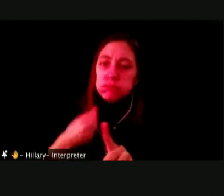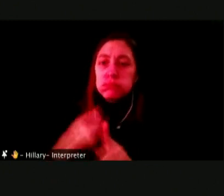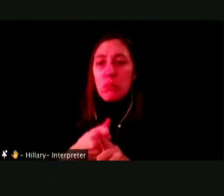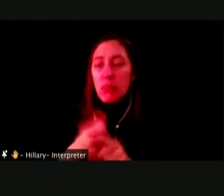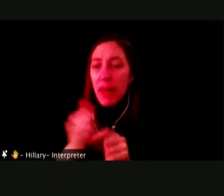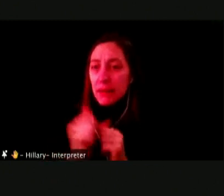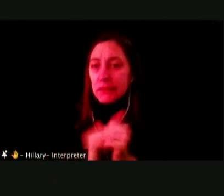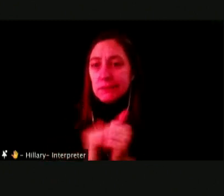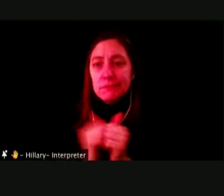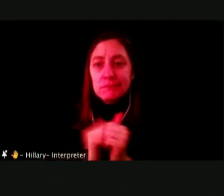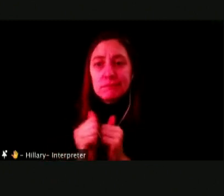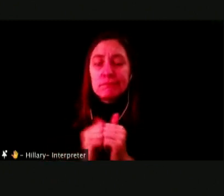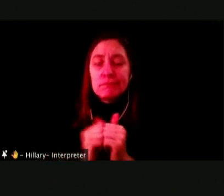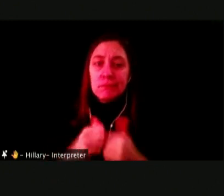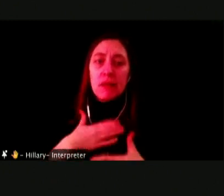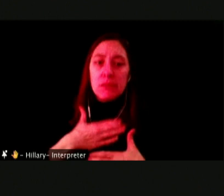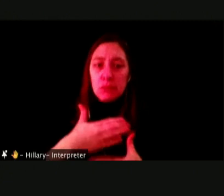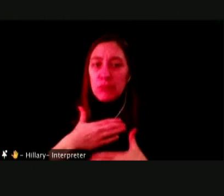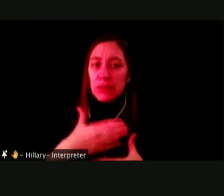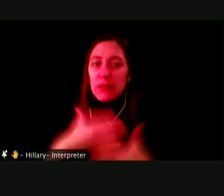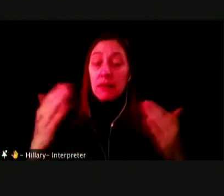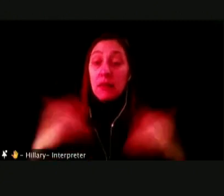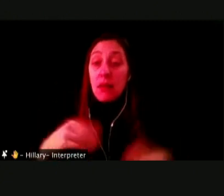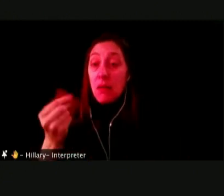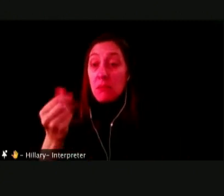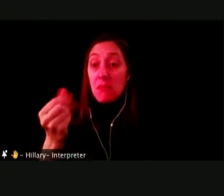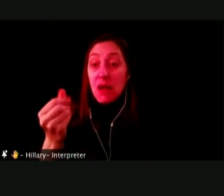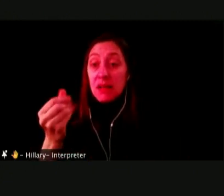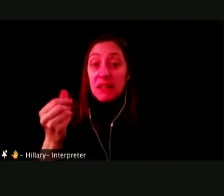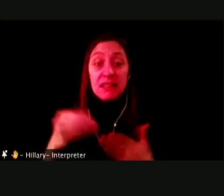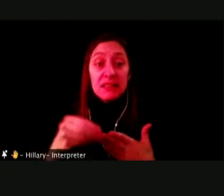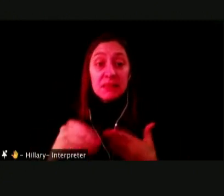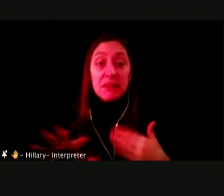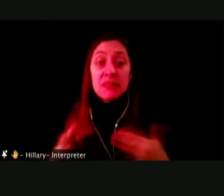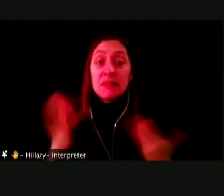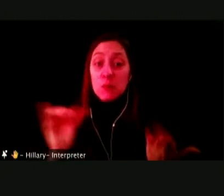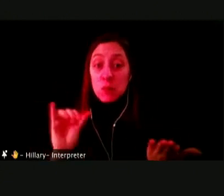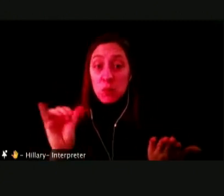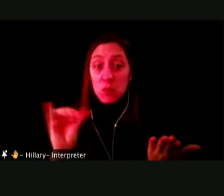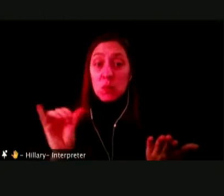VAPING IS EXPENSIVE AND YOUNGSTERS PRICED OUT OF VAPING HABIT MAKES TO CONVENTIONAL